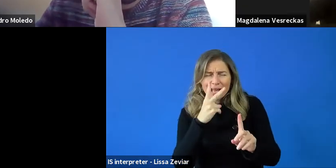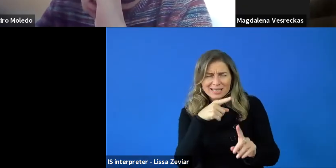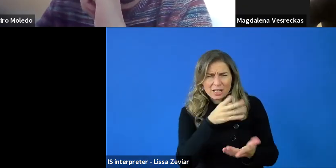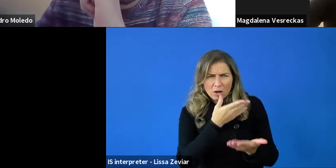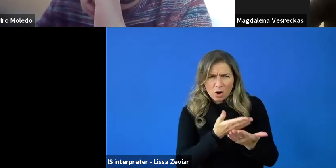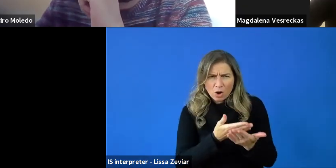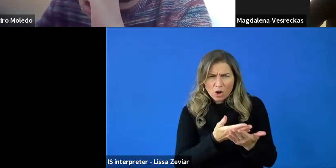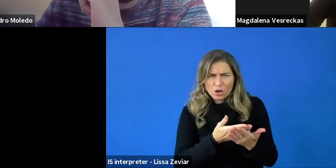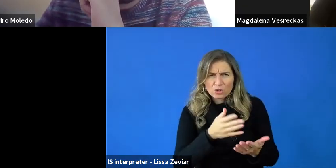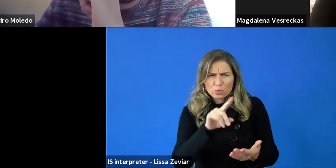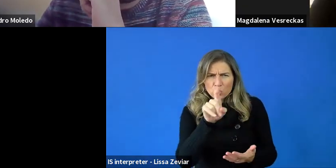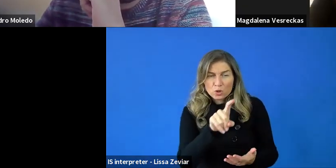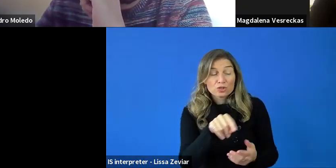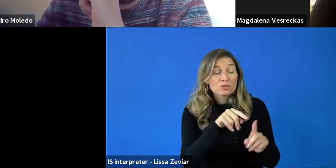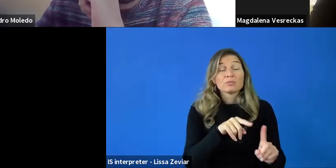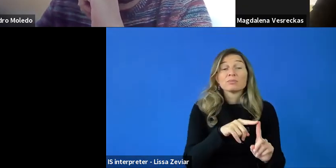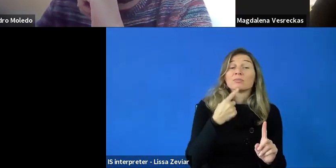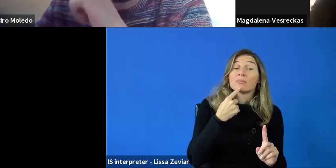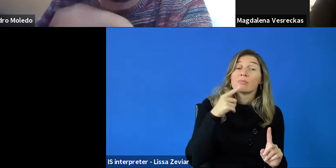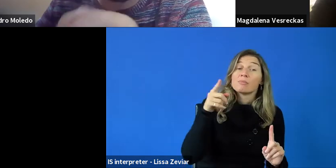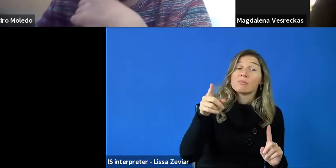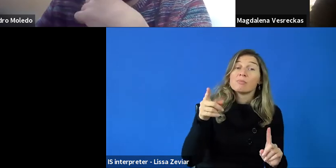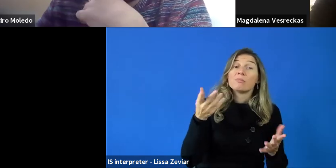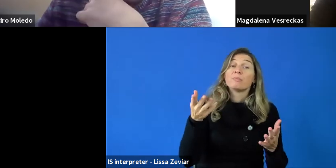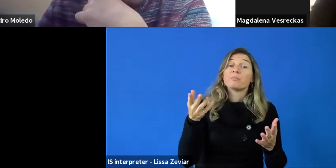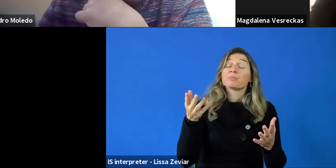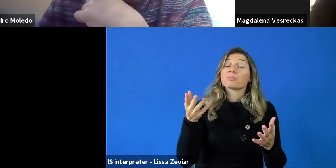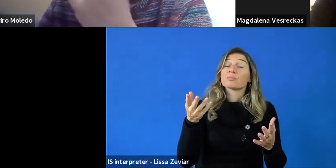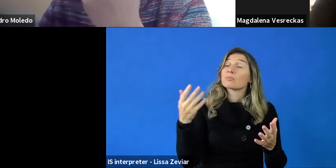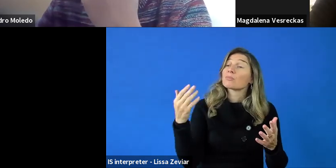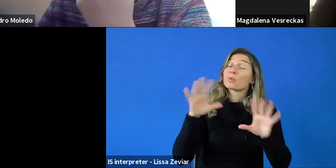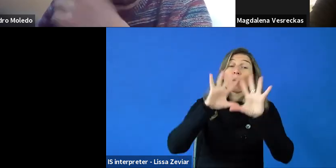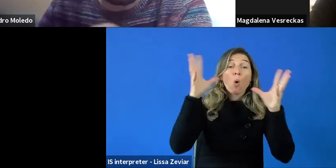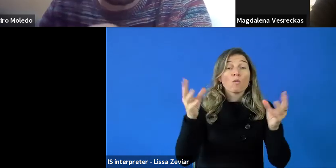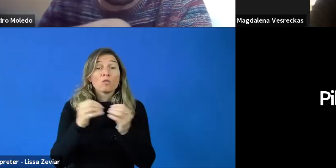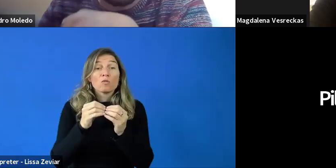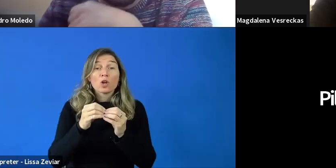Is it possible to see the overall success rate in the call?